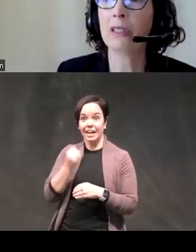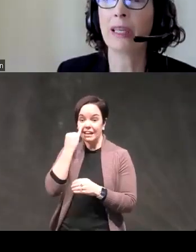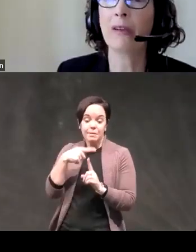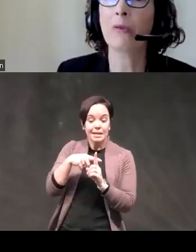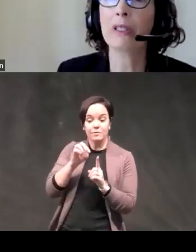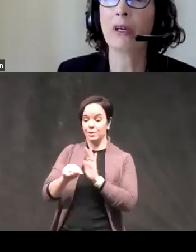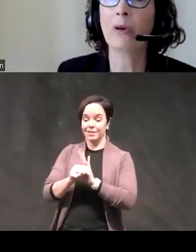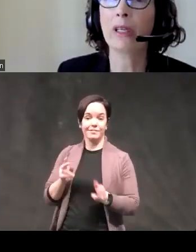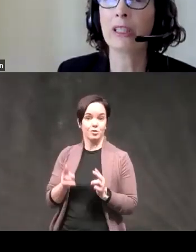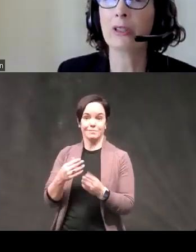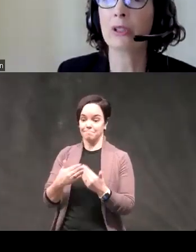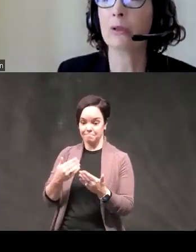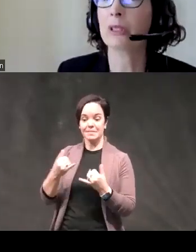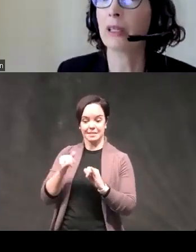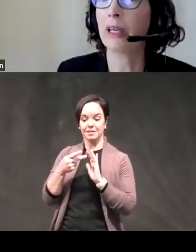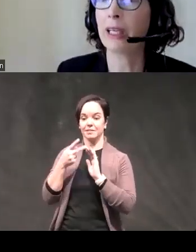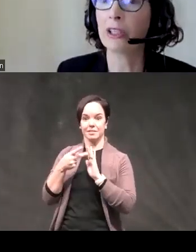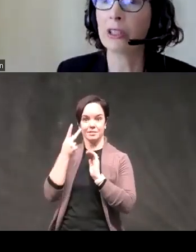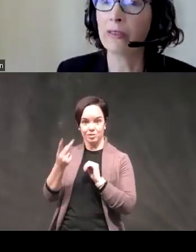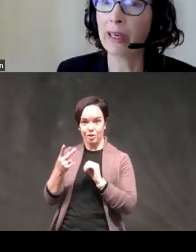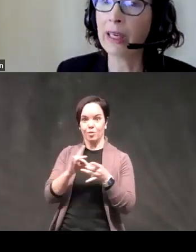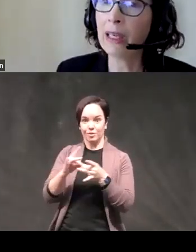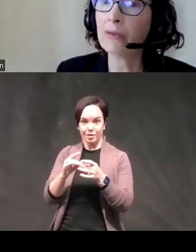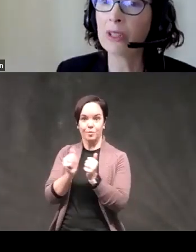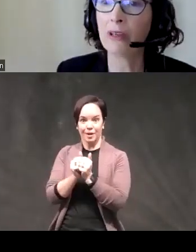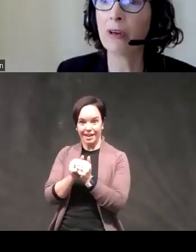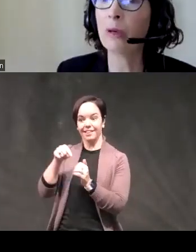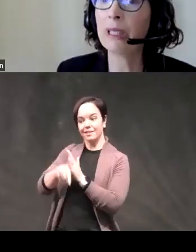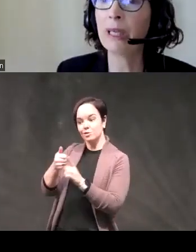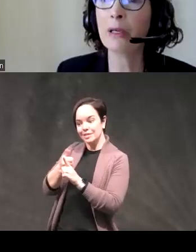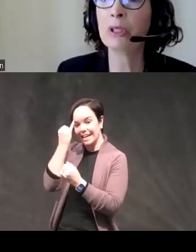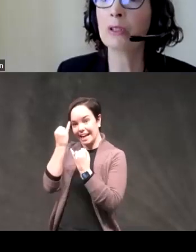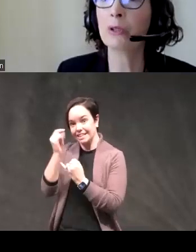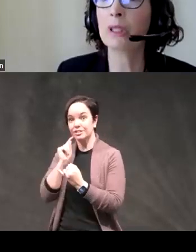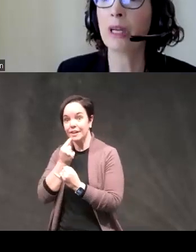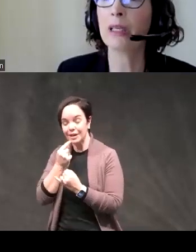urgency we saw correlations with suicidal ideation severity self-harm attempts suicide